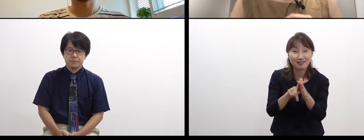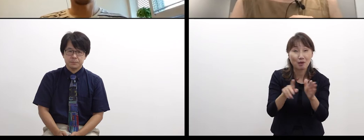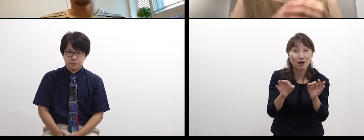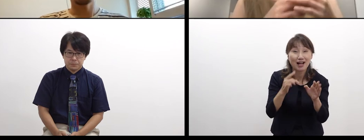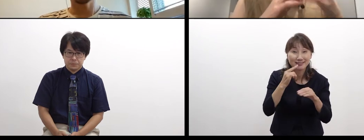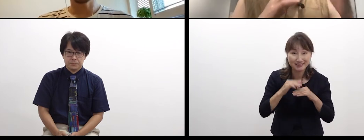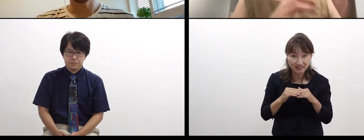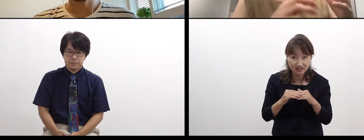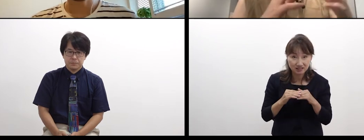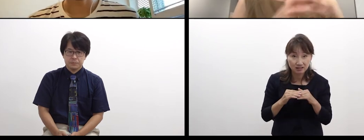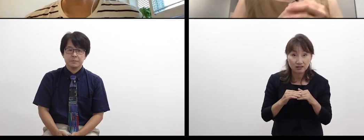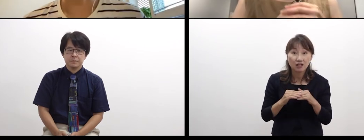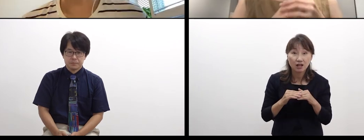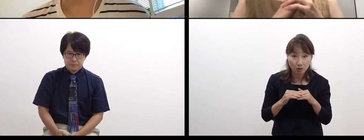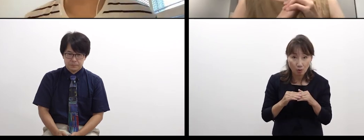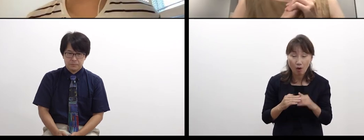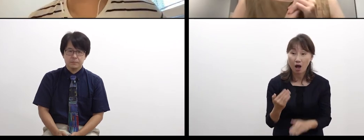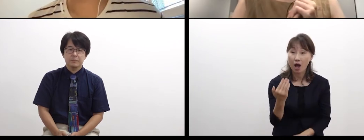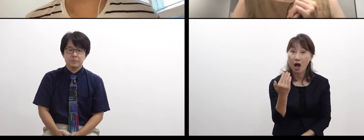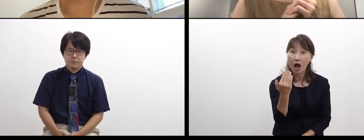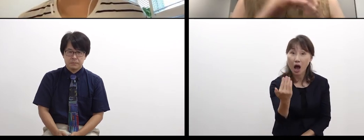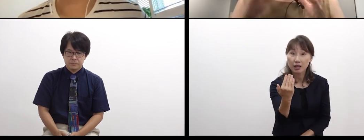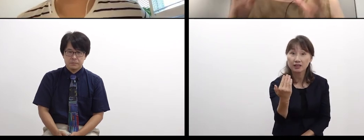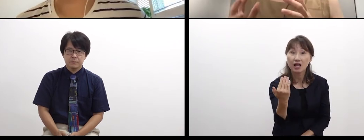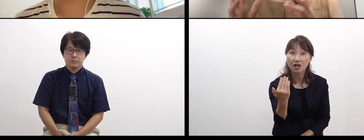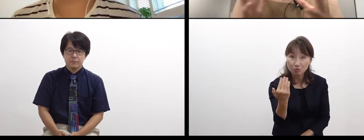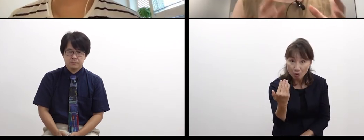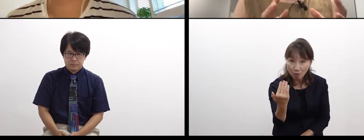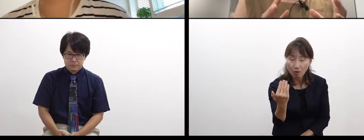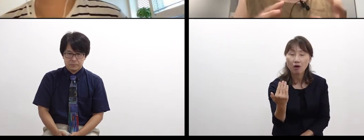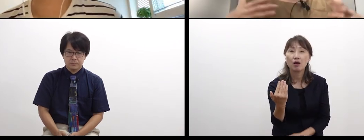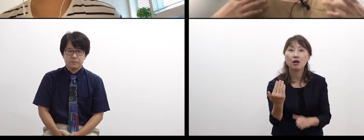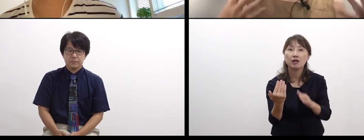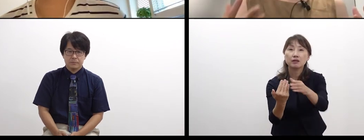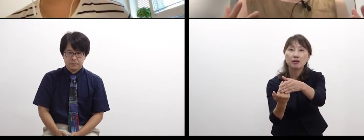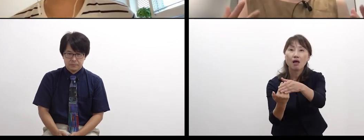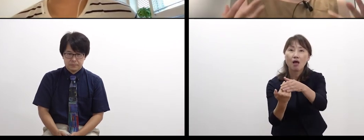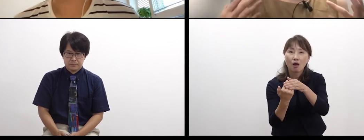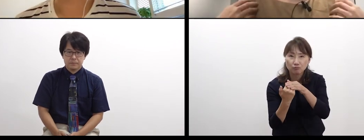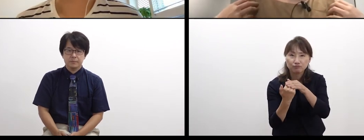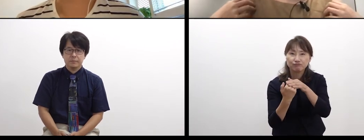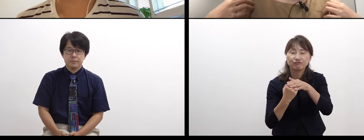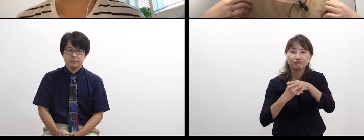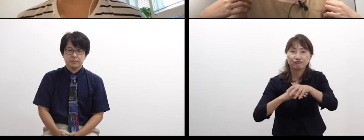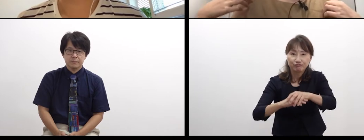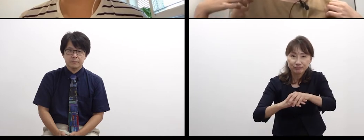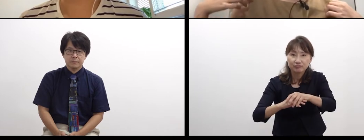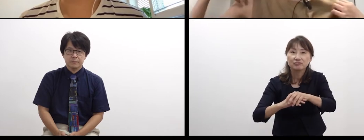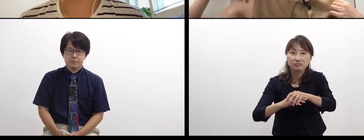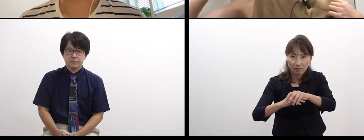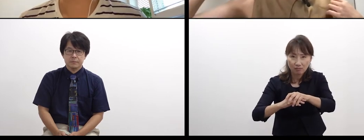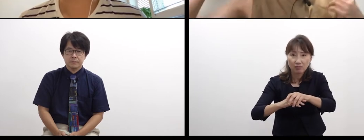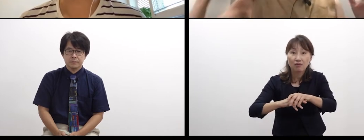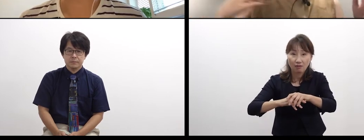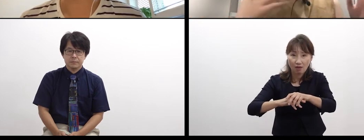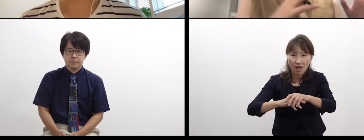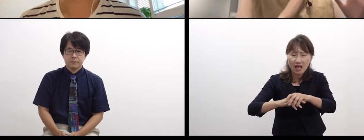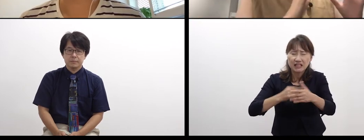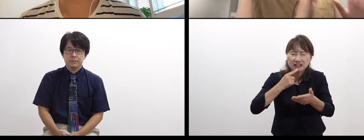when I take others’ hand firmly, I am naturally willing to communicate my mind easily and simply.